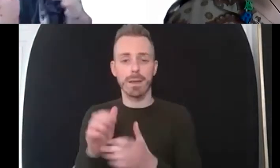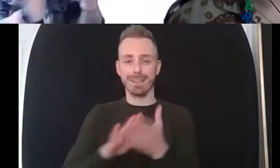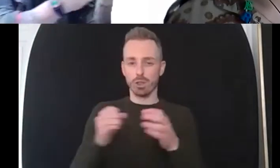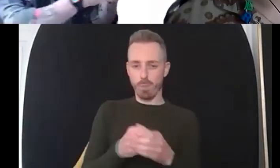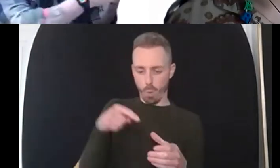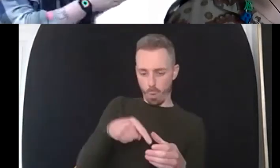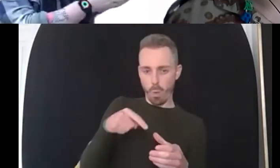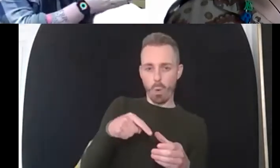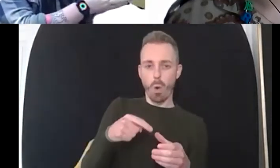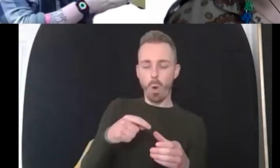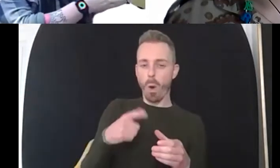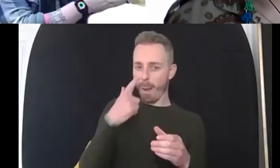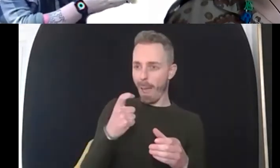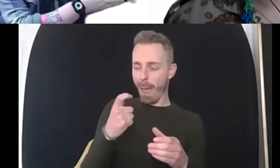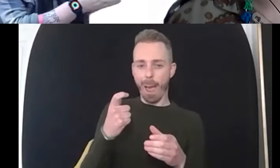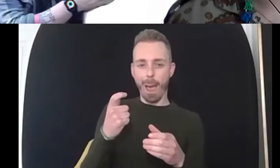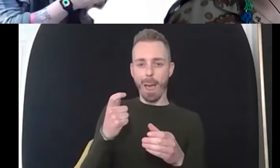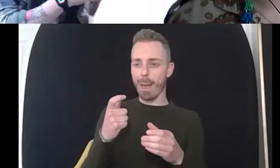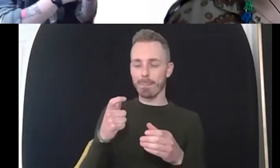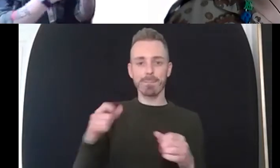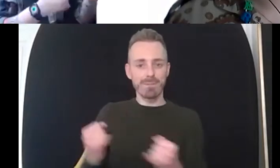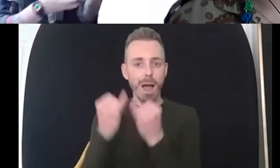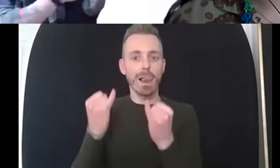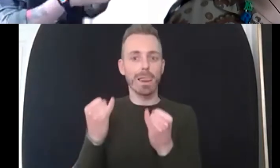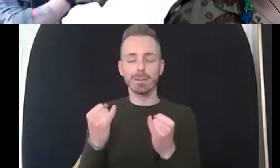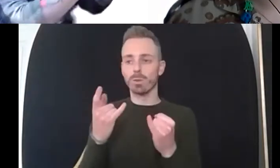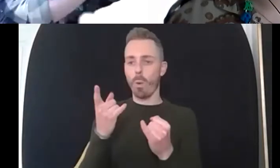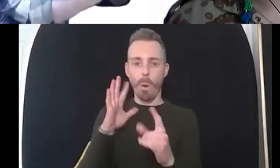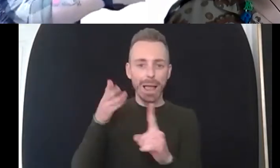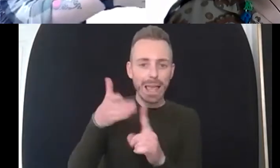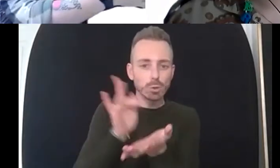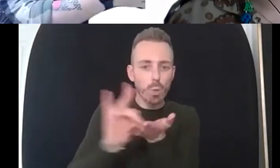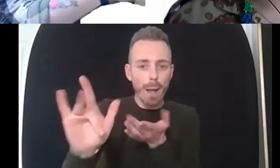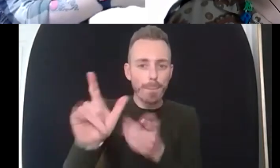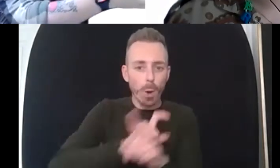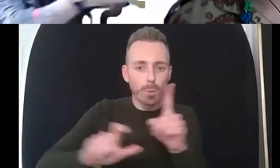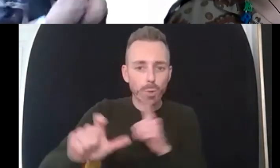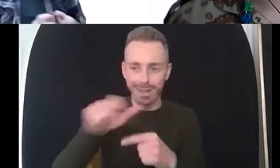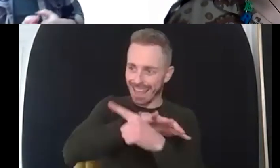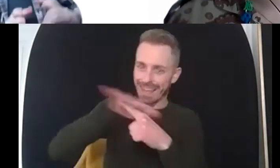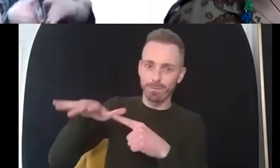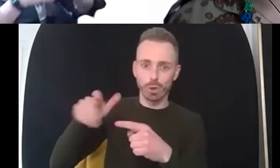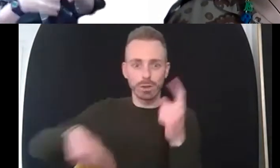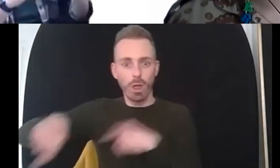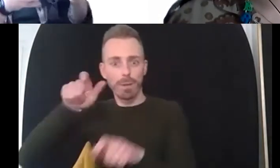out a whole group of people whether that's a a gay community by bombing a a pub or whether that's so